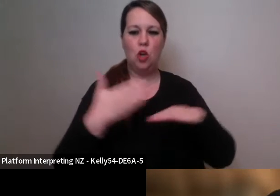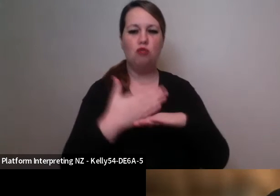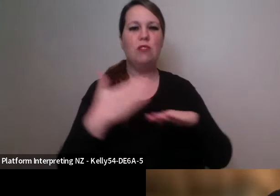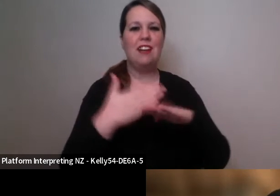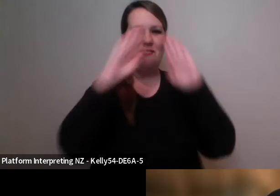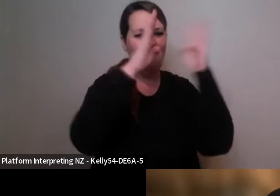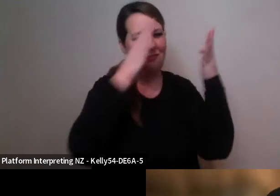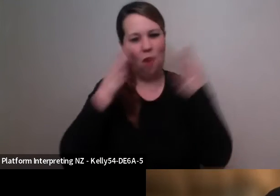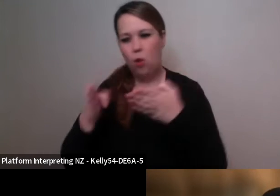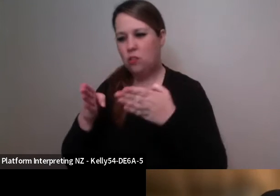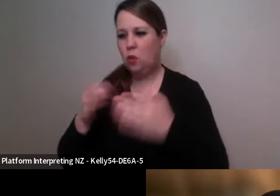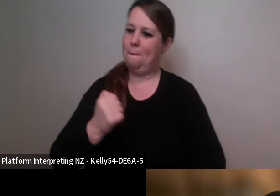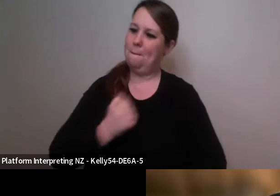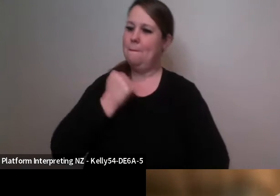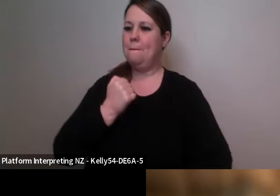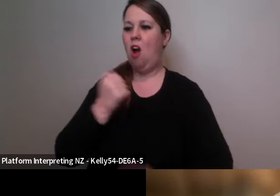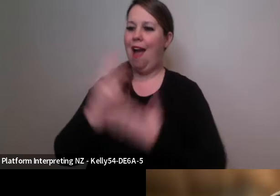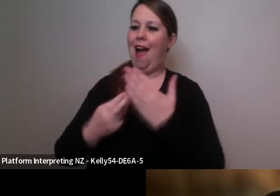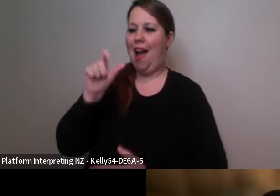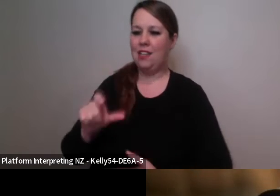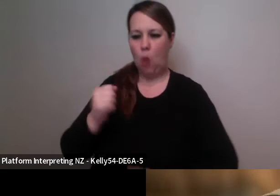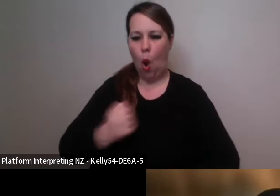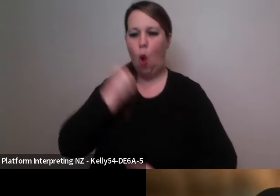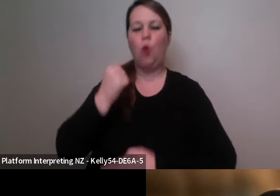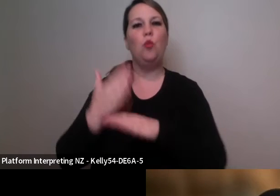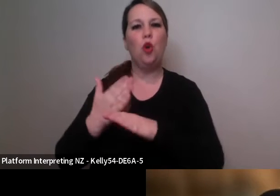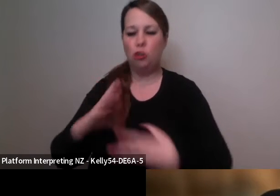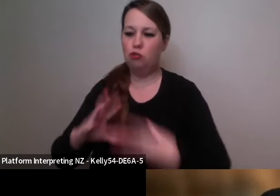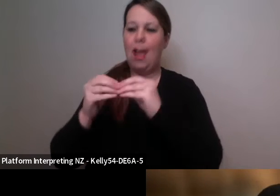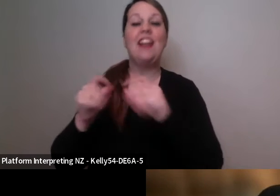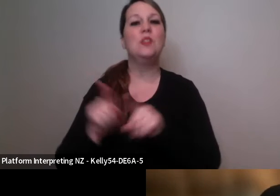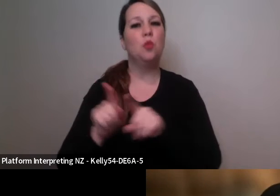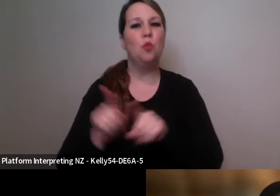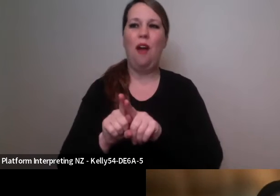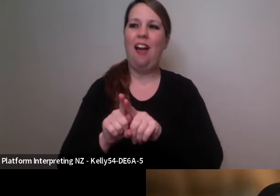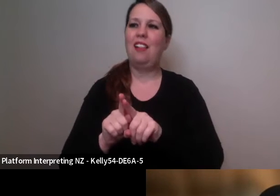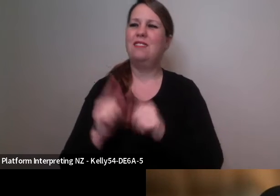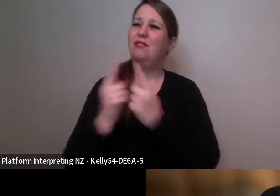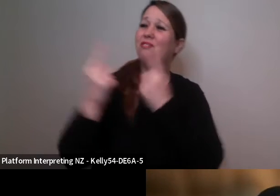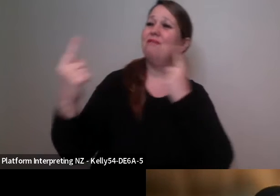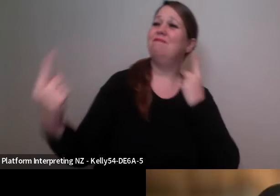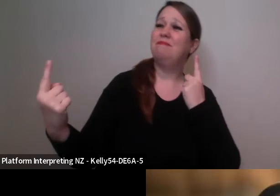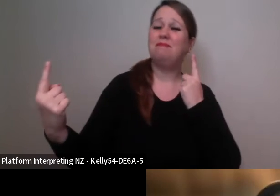to make as an artist and also personally to be with my partner. So for the time being